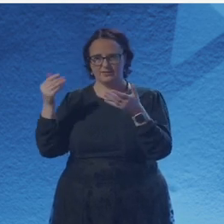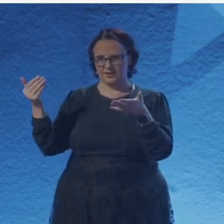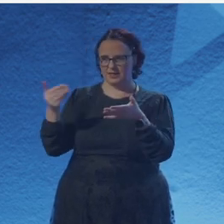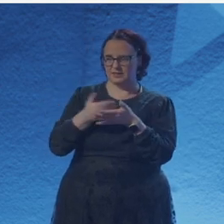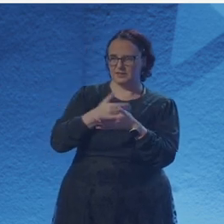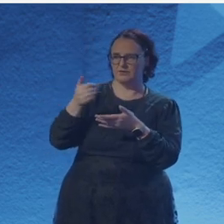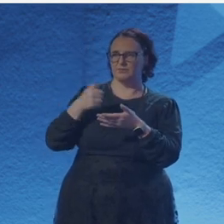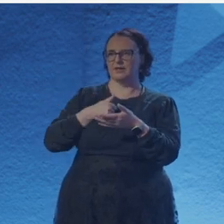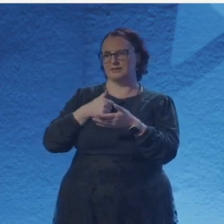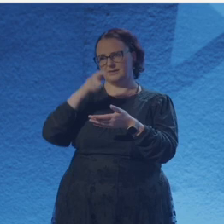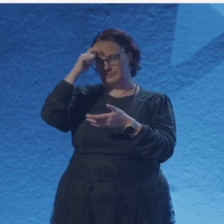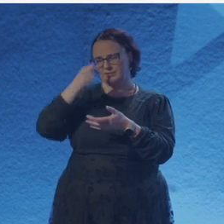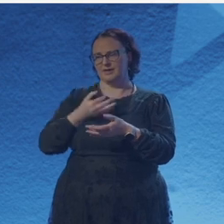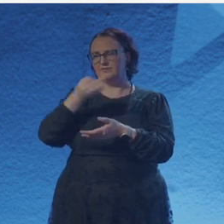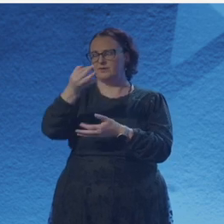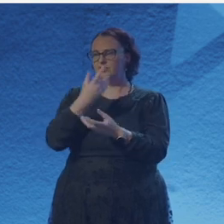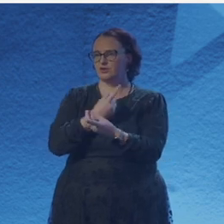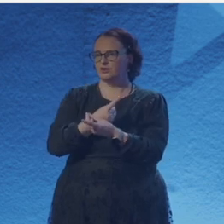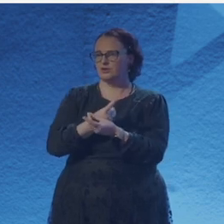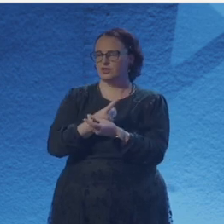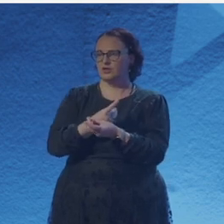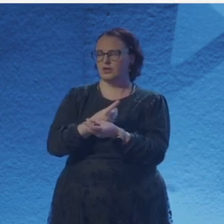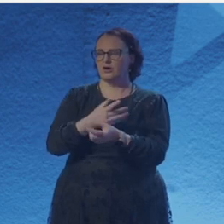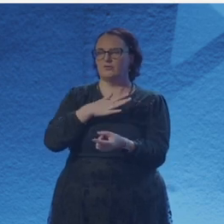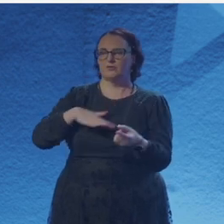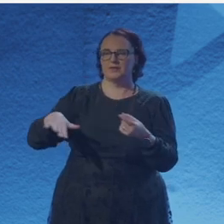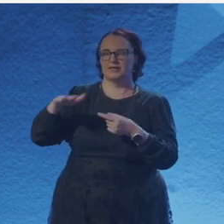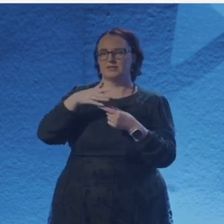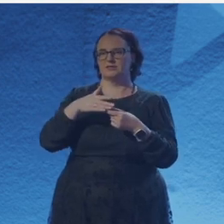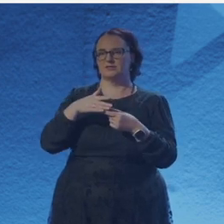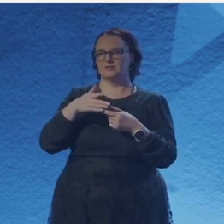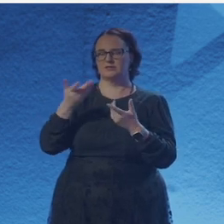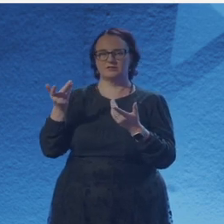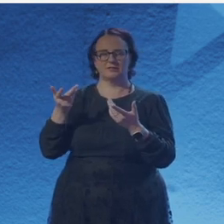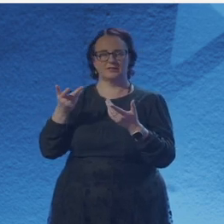for my hypocrisy as I fought to become a sharp woman in STEM while I truly just